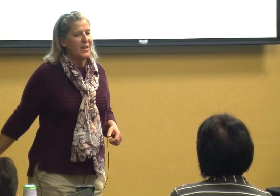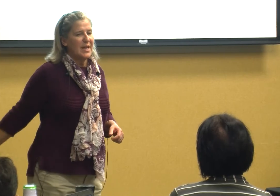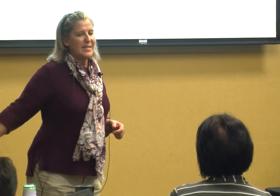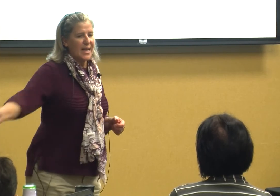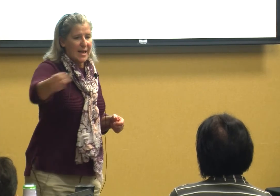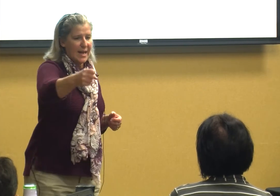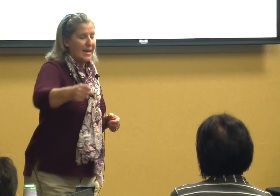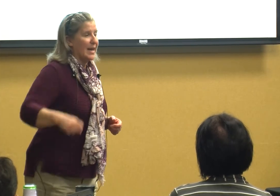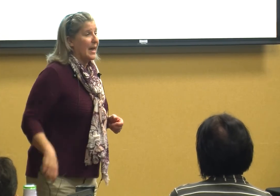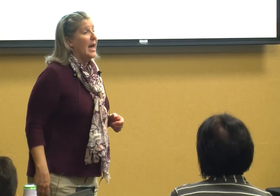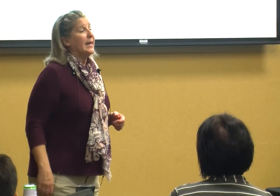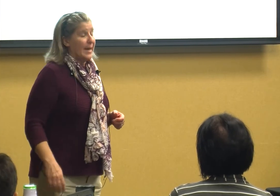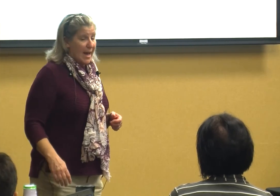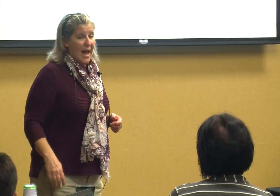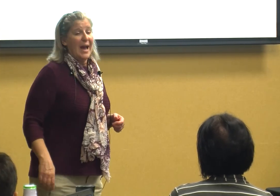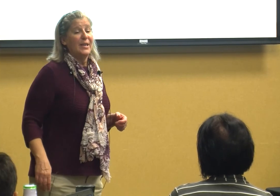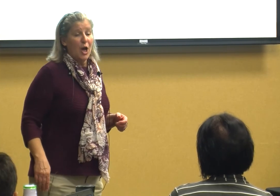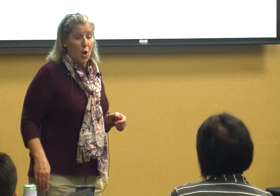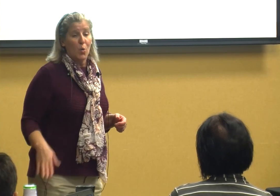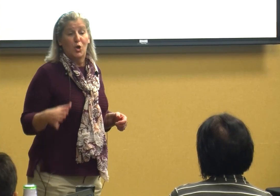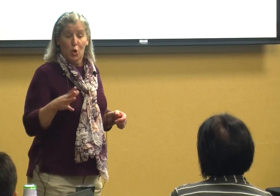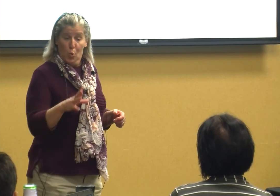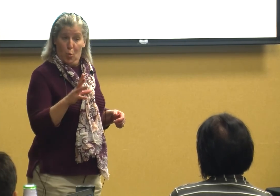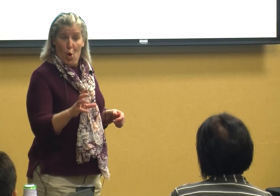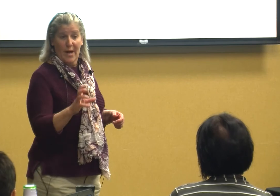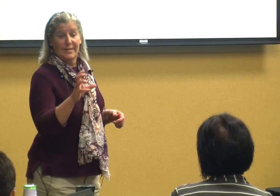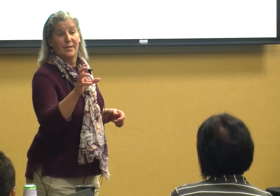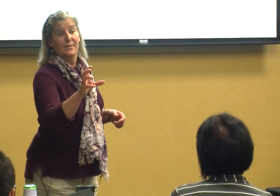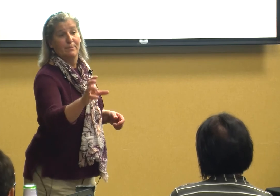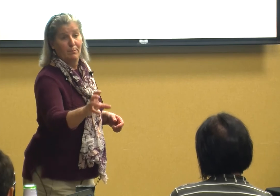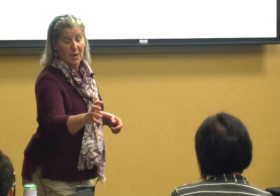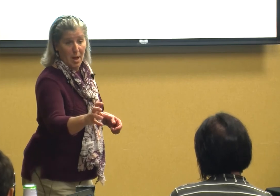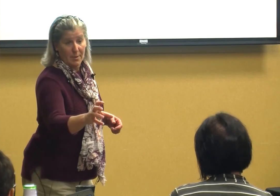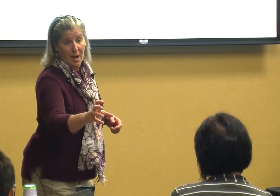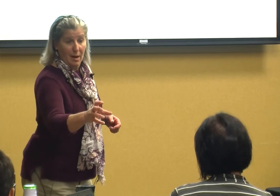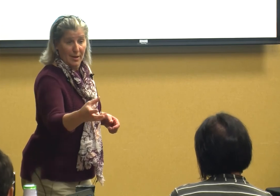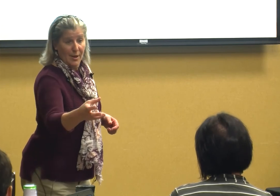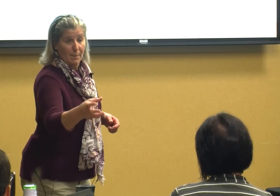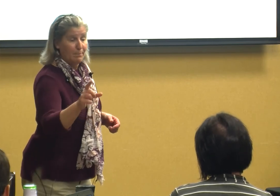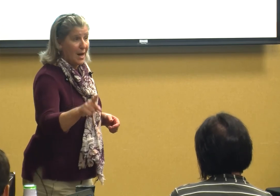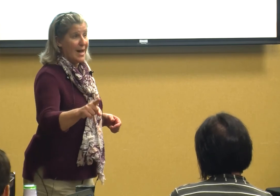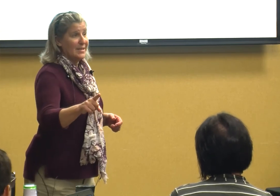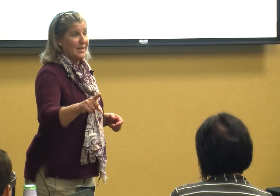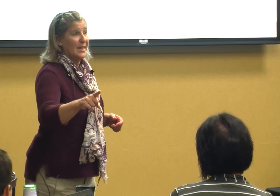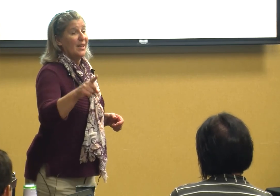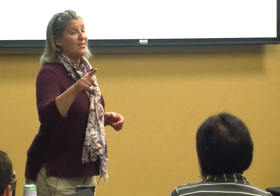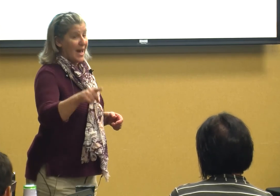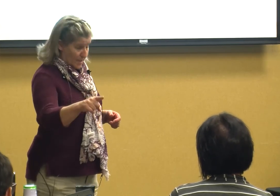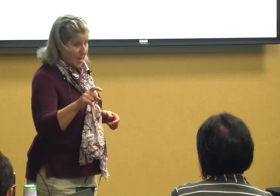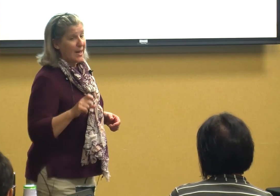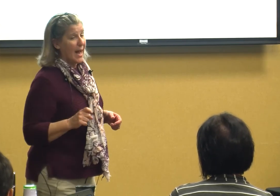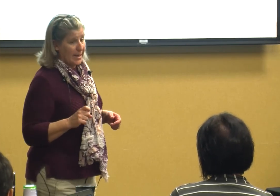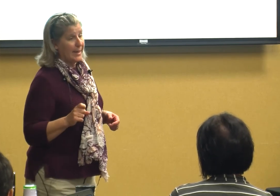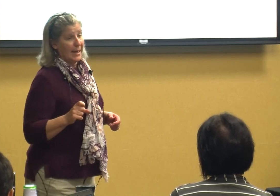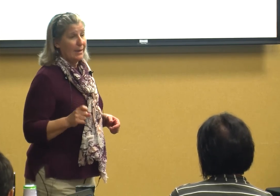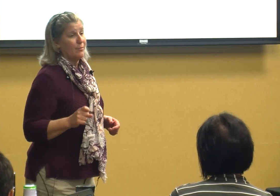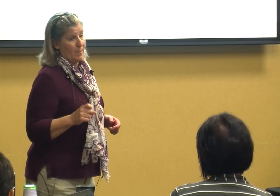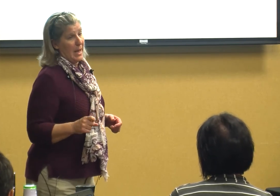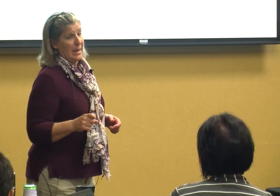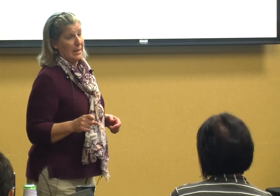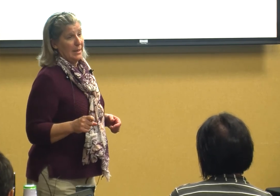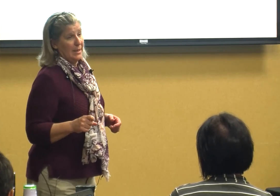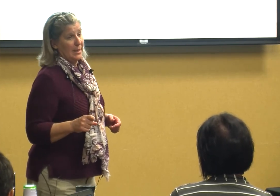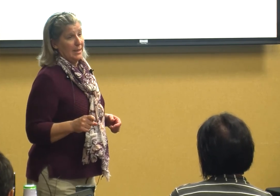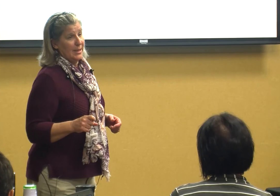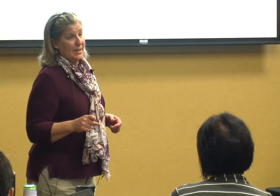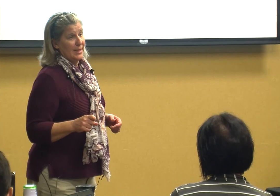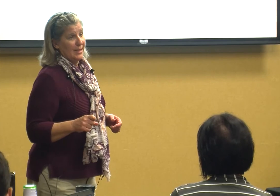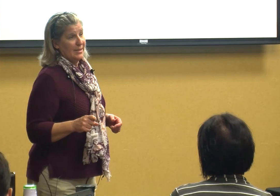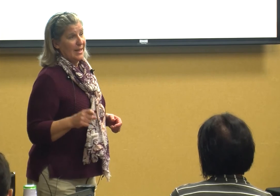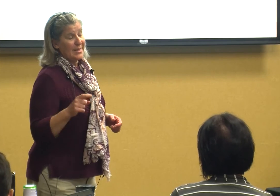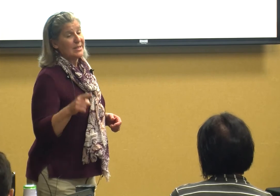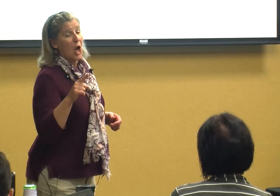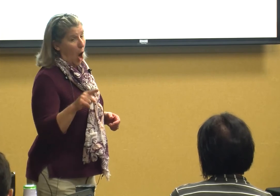it is that hitting yeah I know you want blah blah but that's not how you get it from me that's not